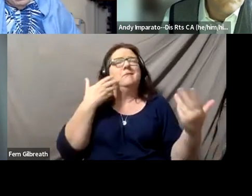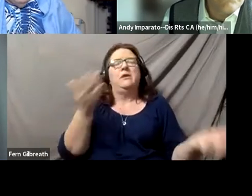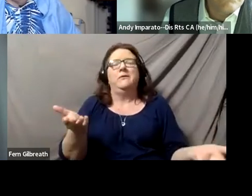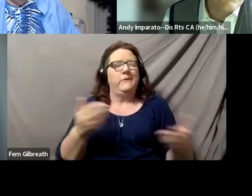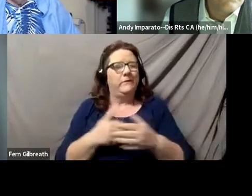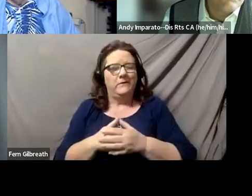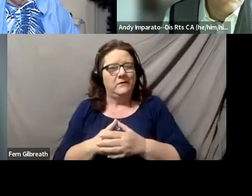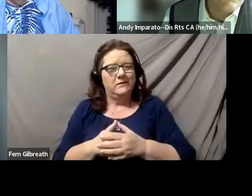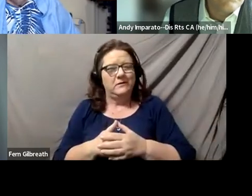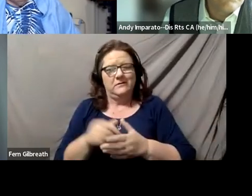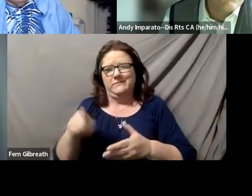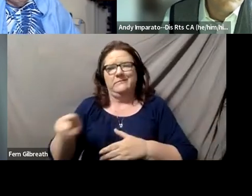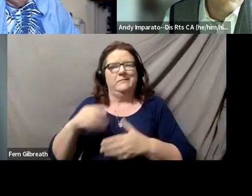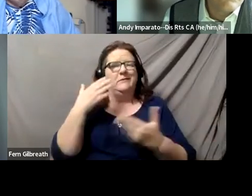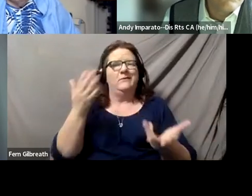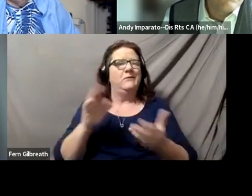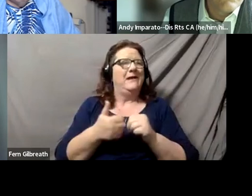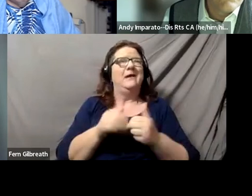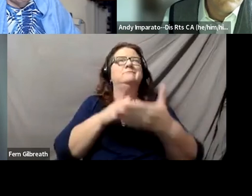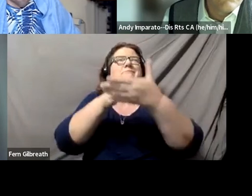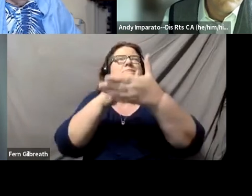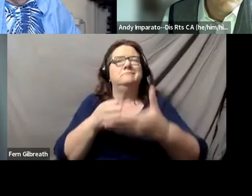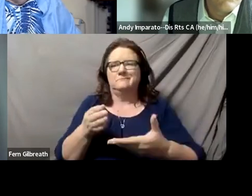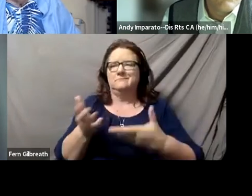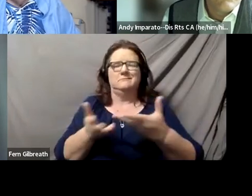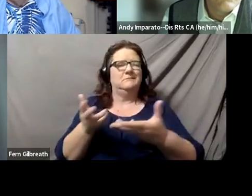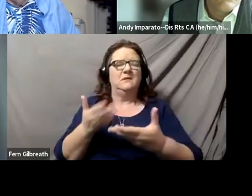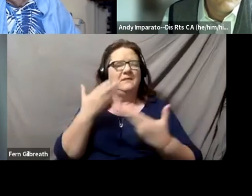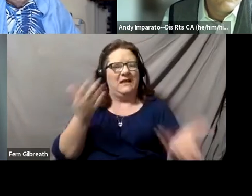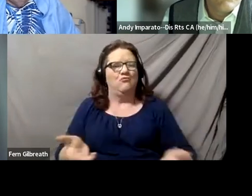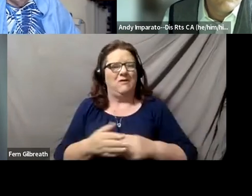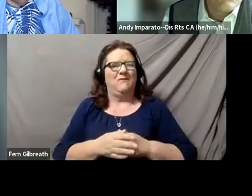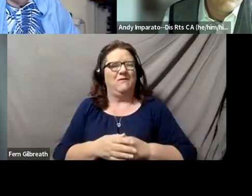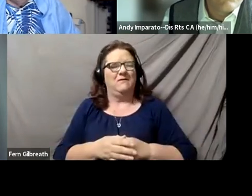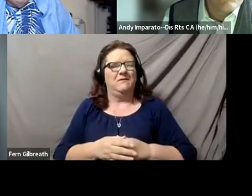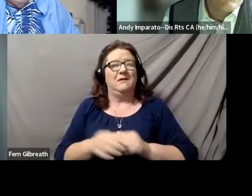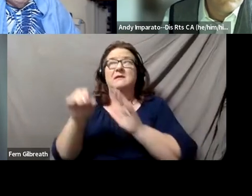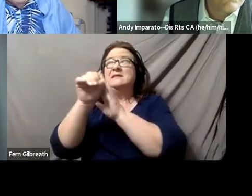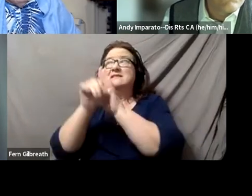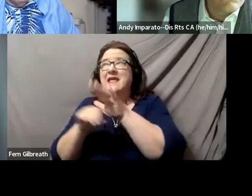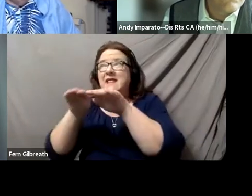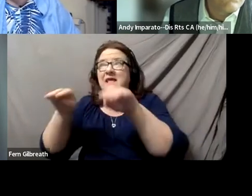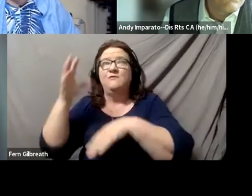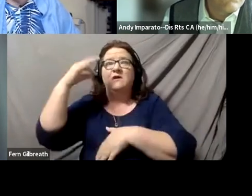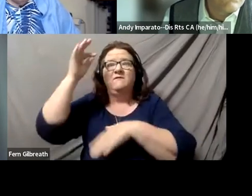And not knowing what mechanisms may exist there, at the state or federal level, to, in fact,